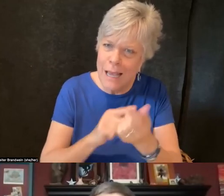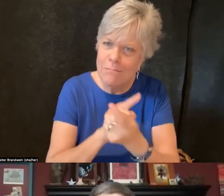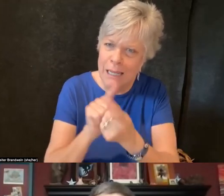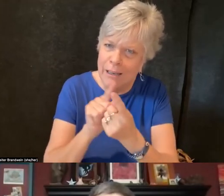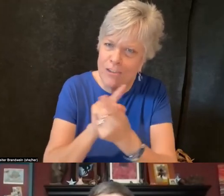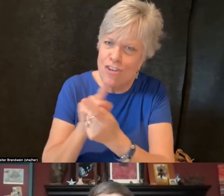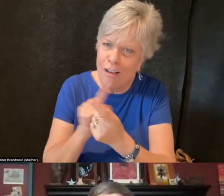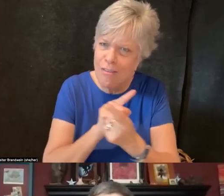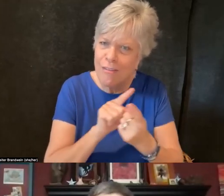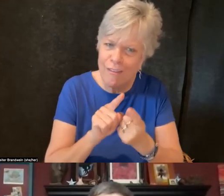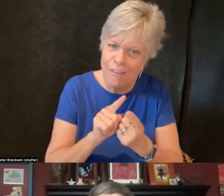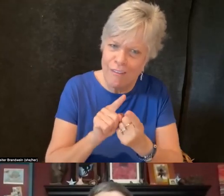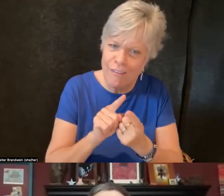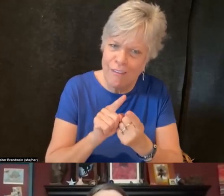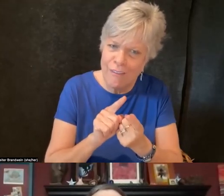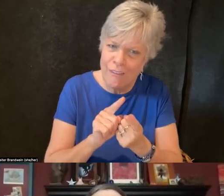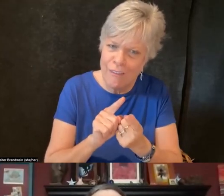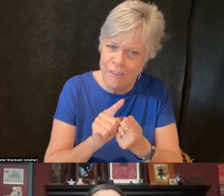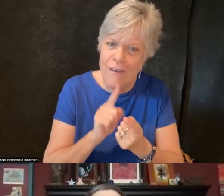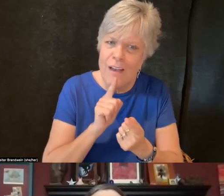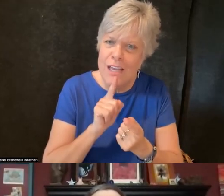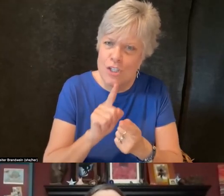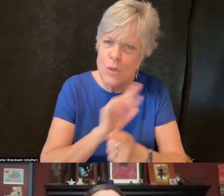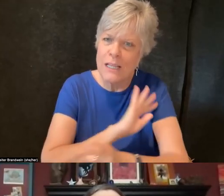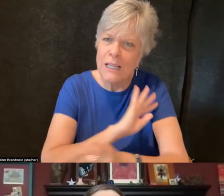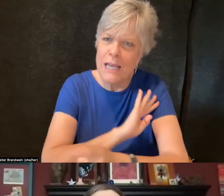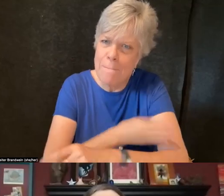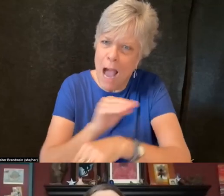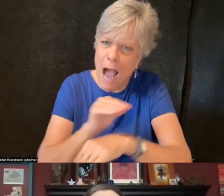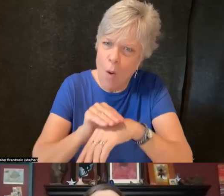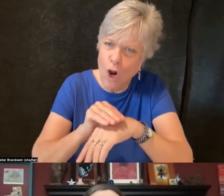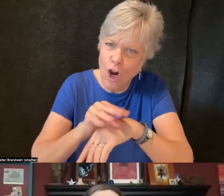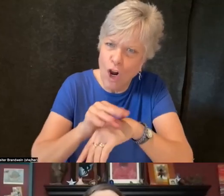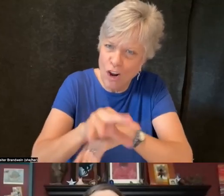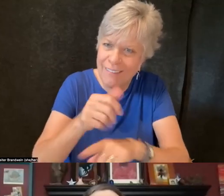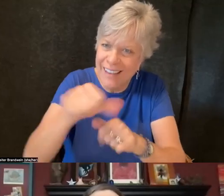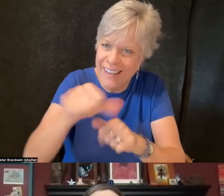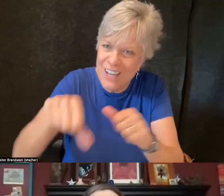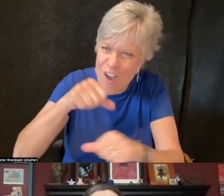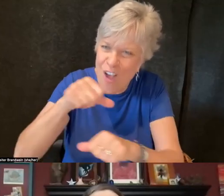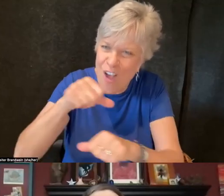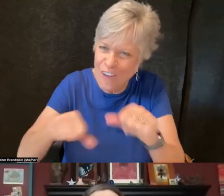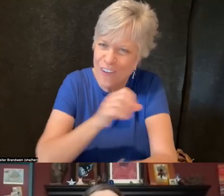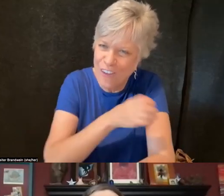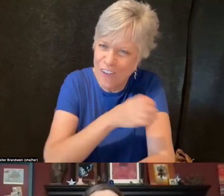and to really empower each other in that shared experience and to talk about disability justice